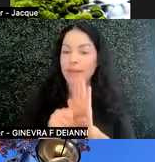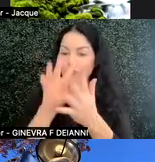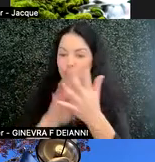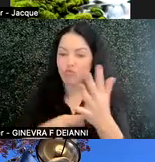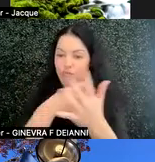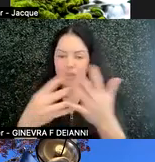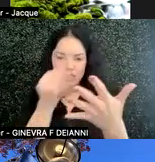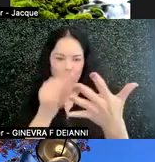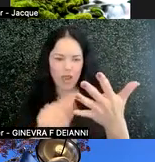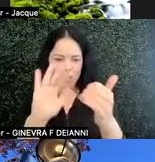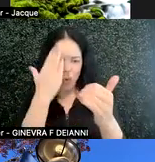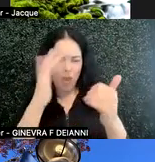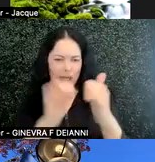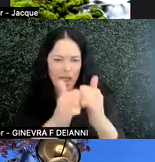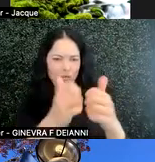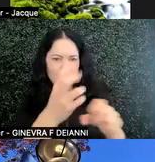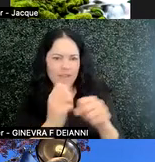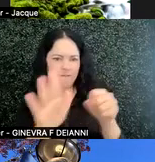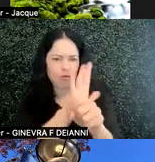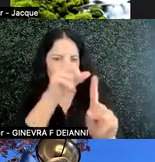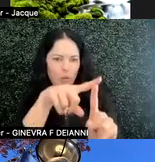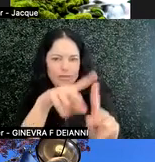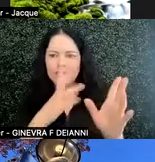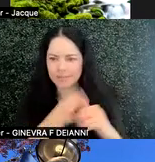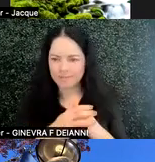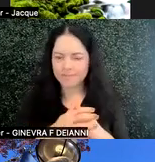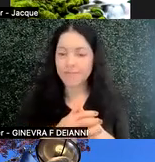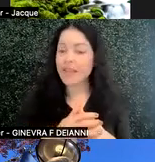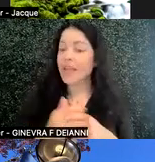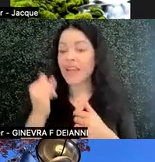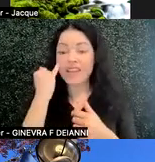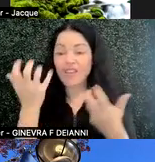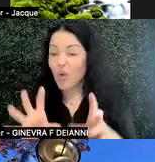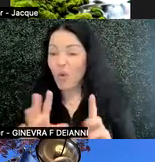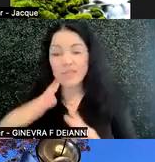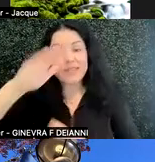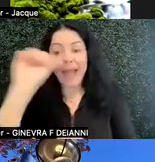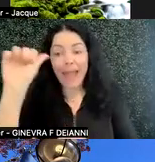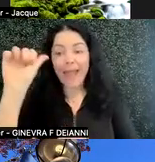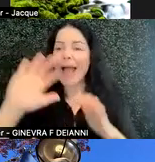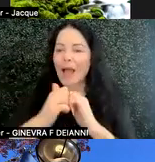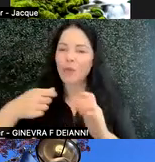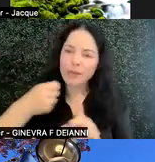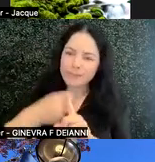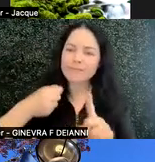that and they can also choose to not get full points if they want to hit a C. That is really helpful.